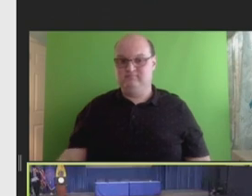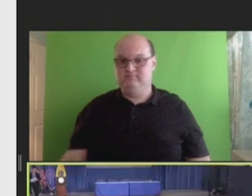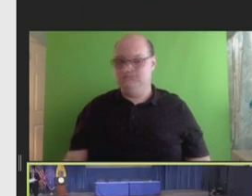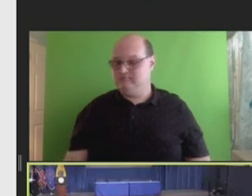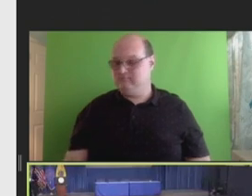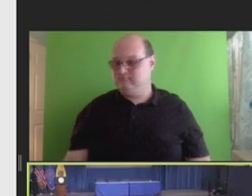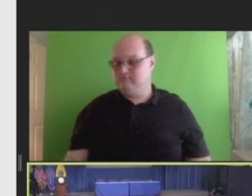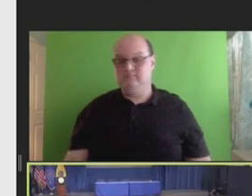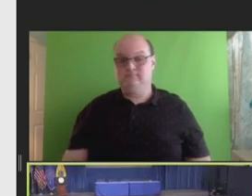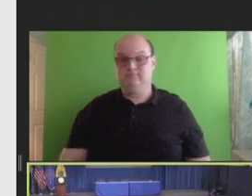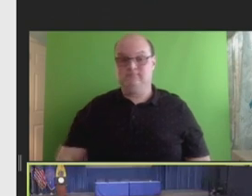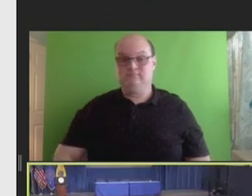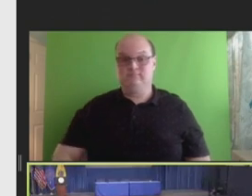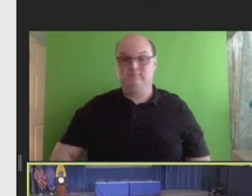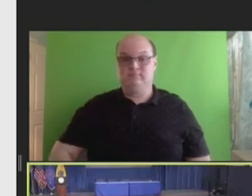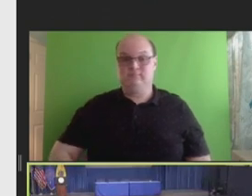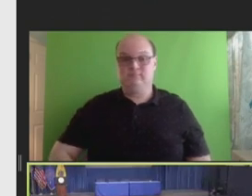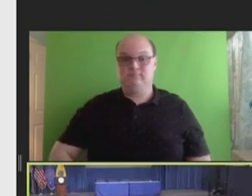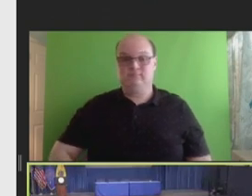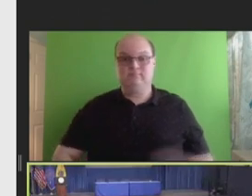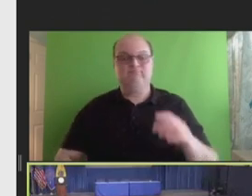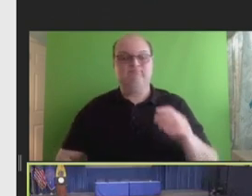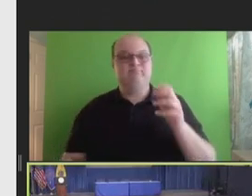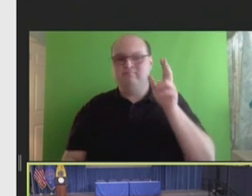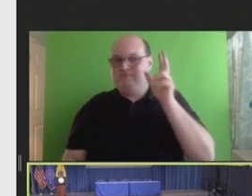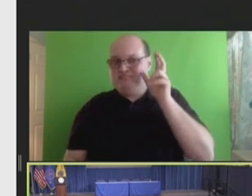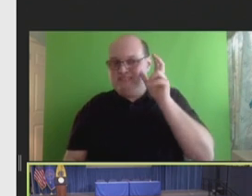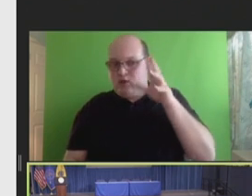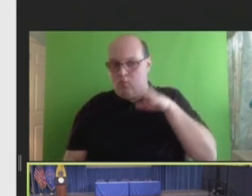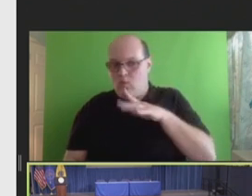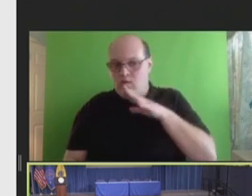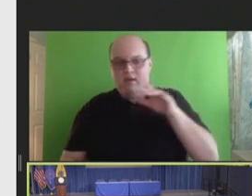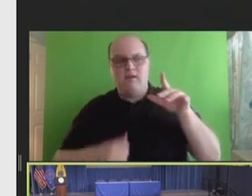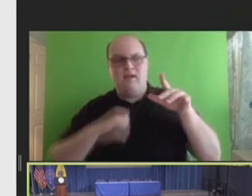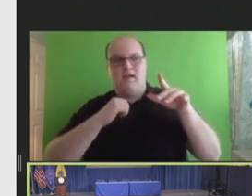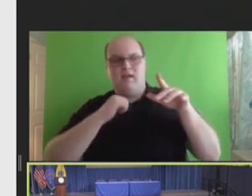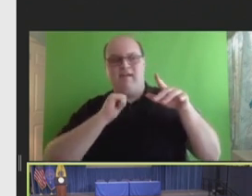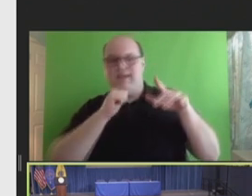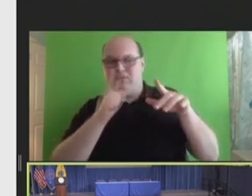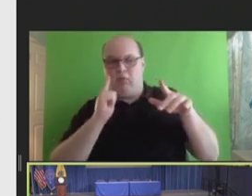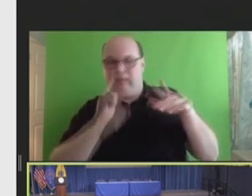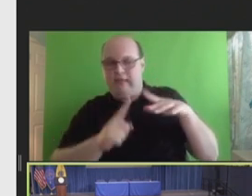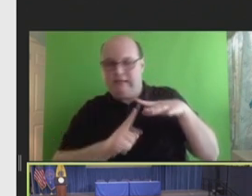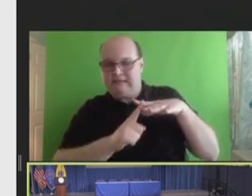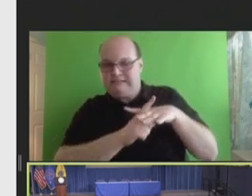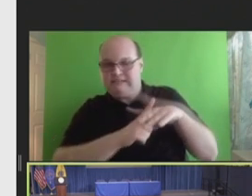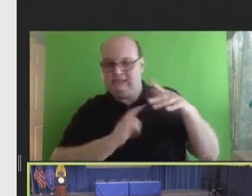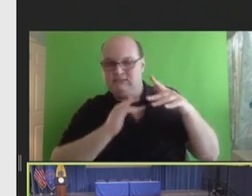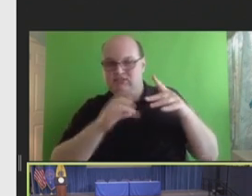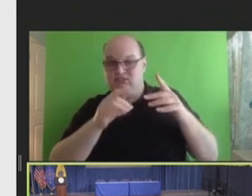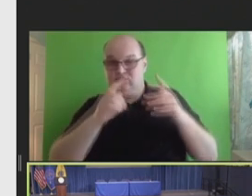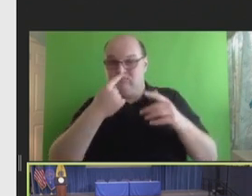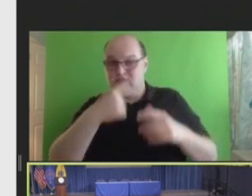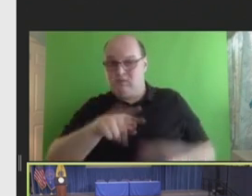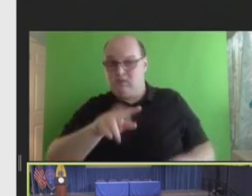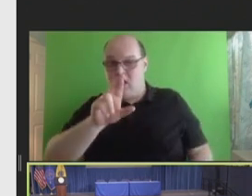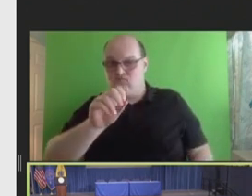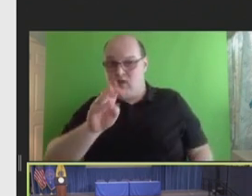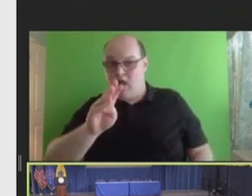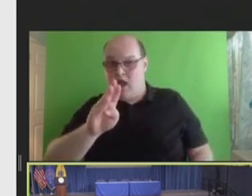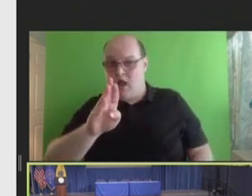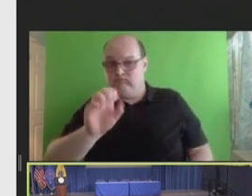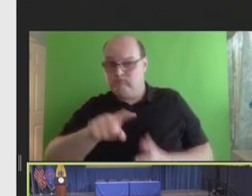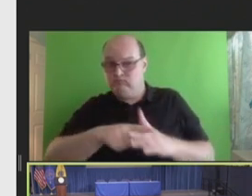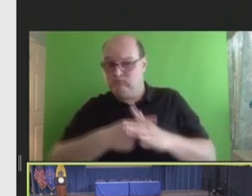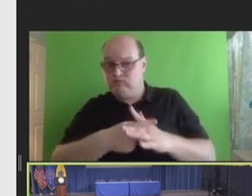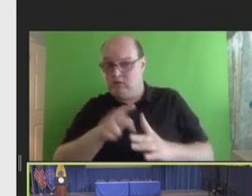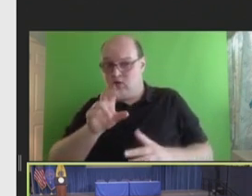Ann Aikin: I'm not sure that he's on yet. Rob, could you start?